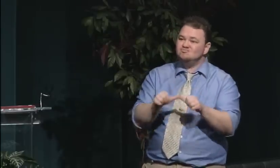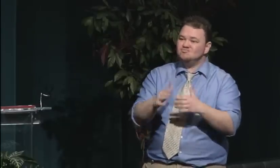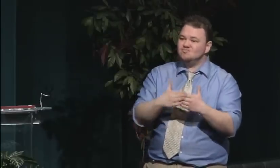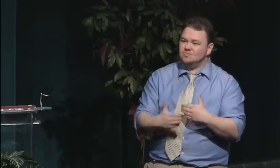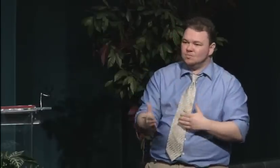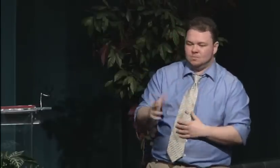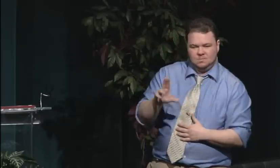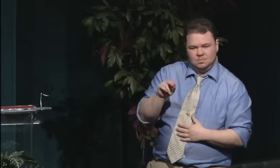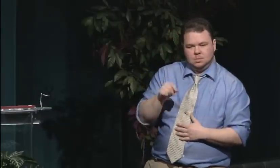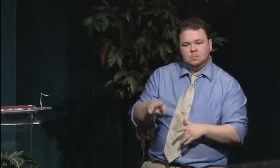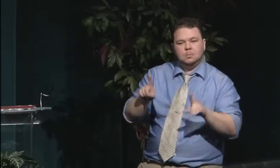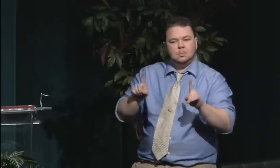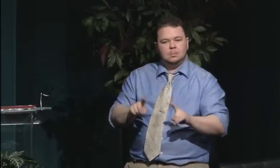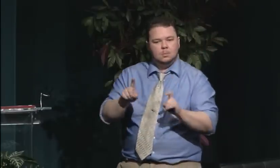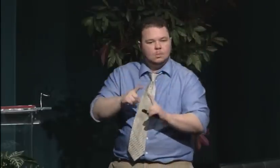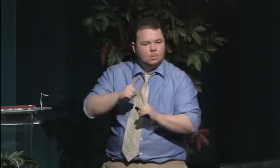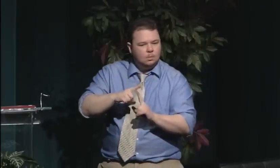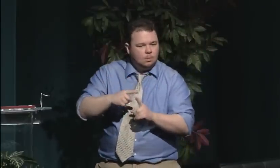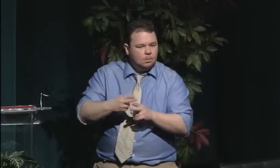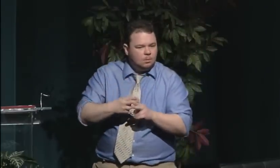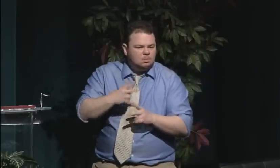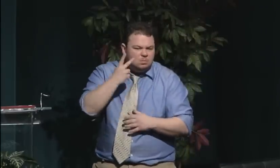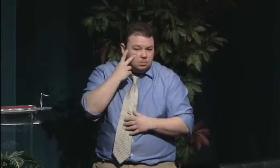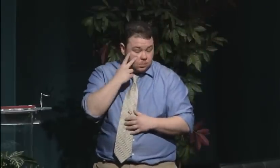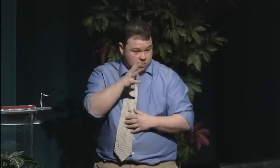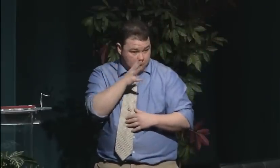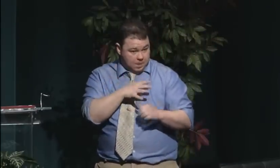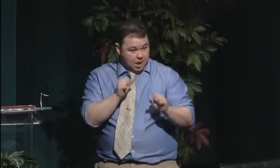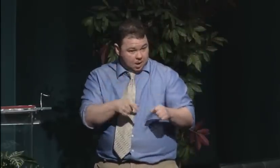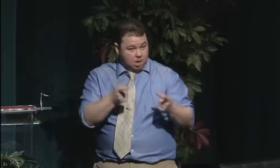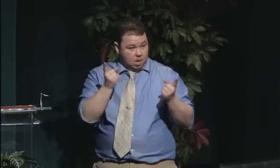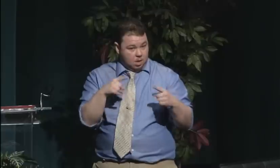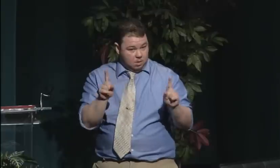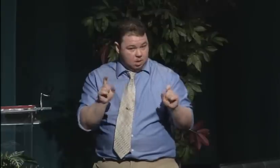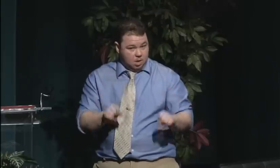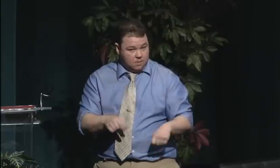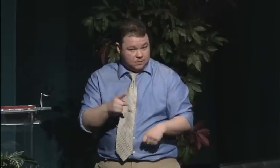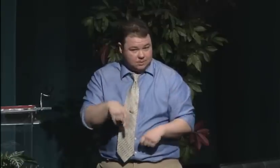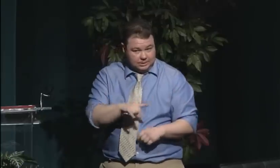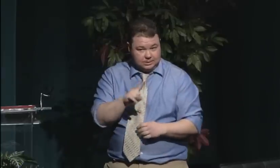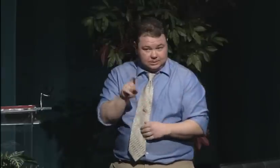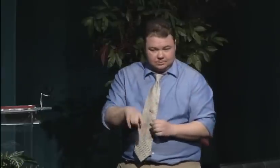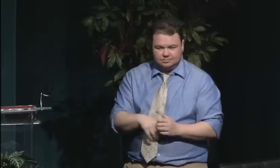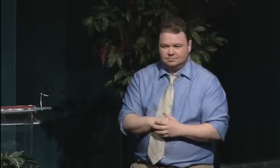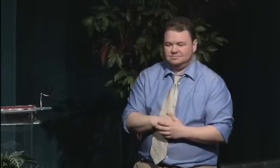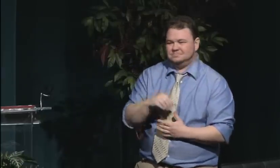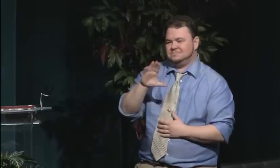At the time, deaf women were talking with E.M.G. And saying we need to be let in.